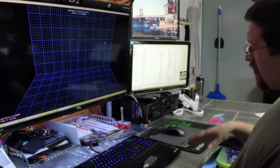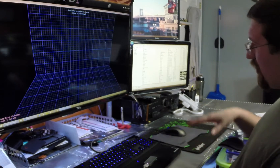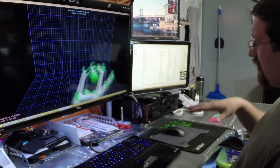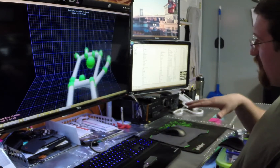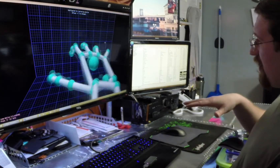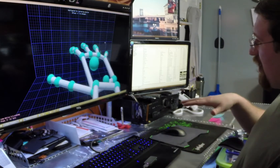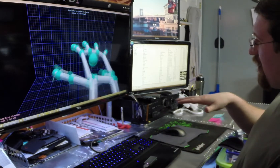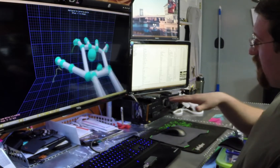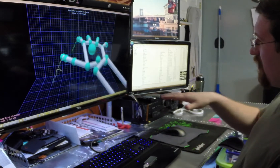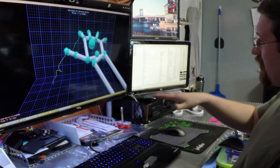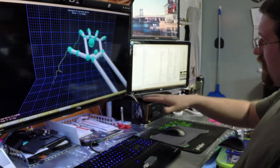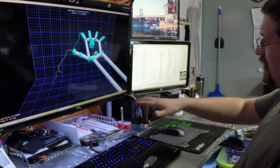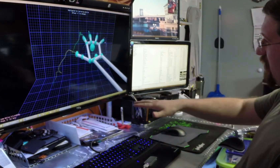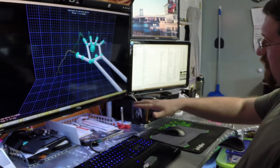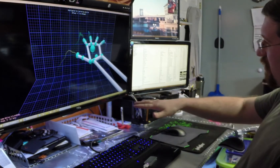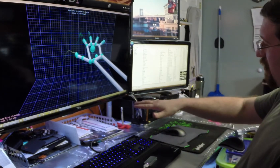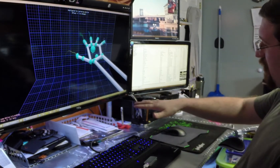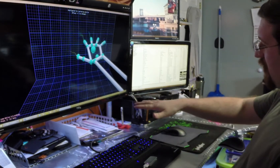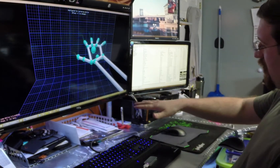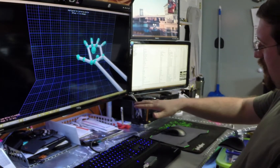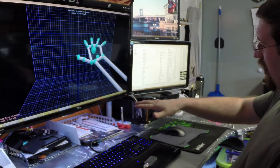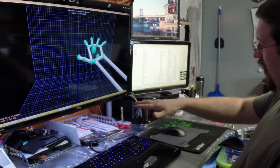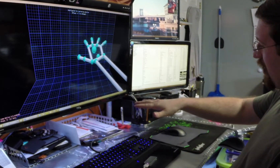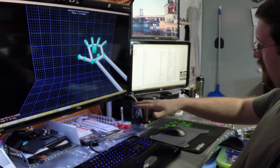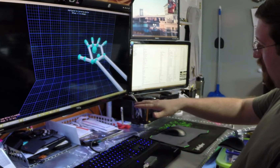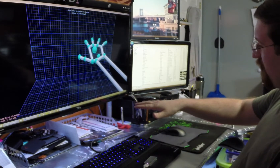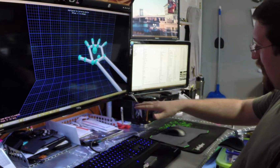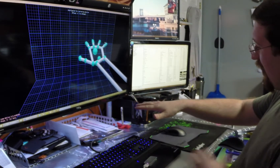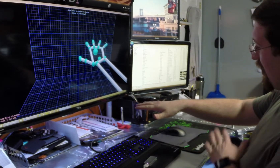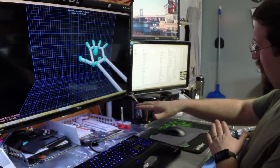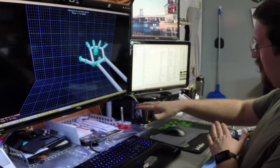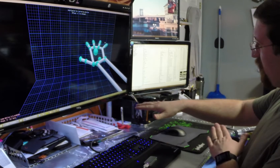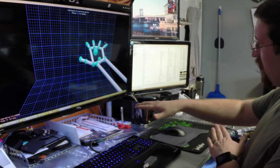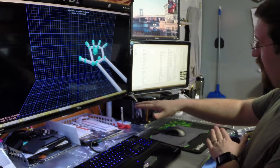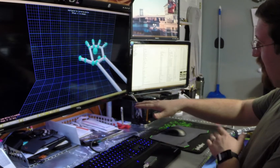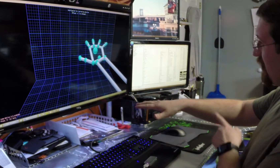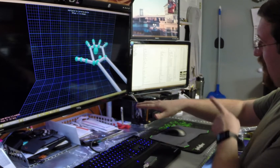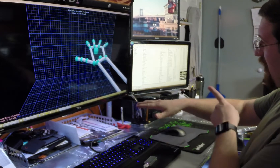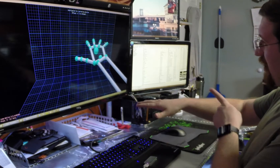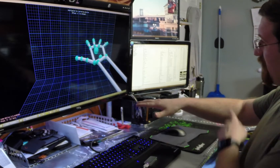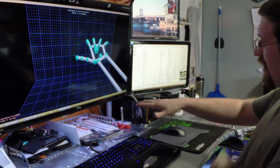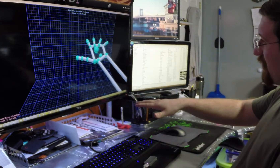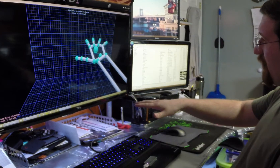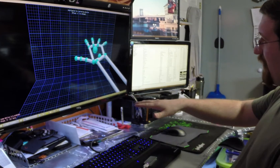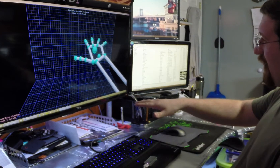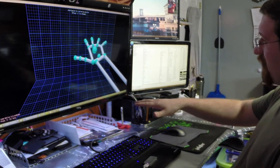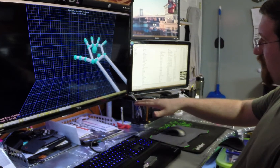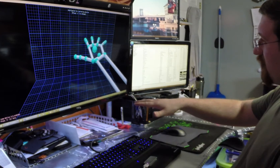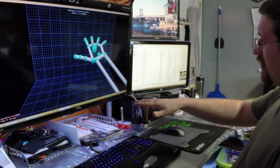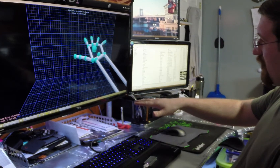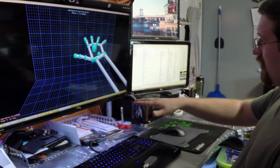So I can take my hand like this and my hand here in real space is matched by my hand on the screen.